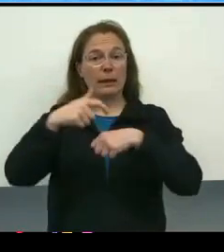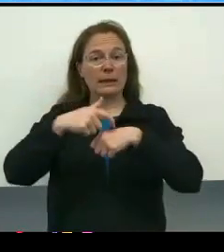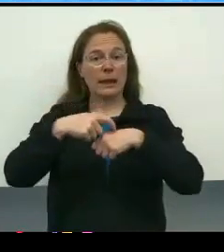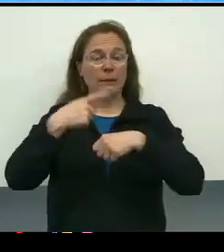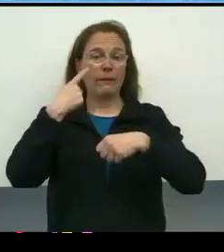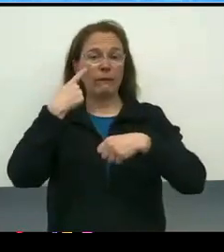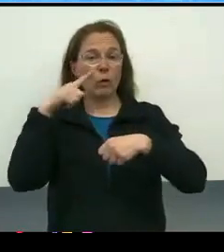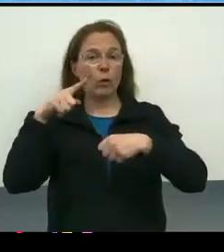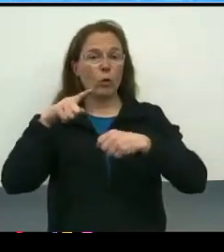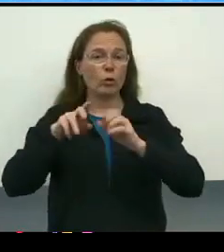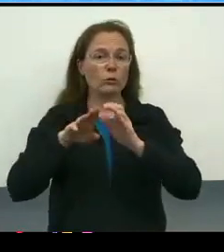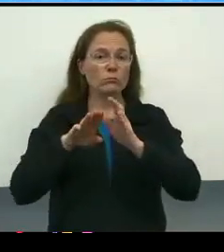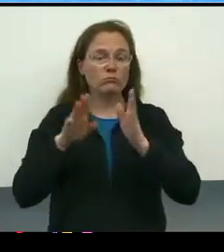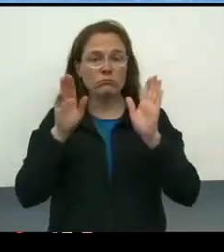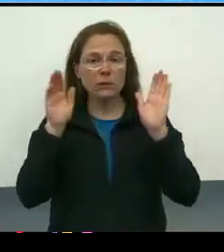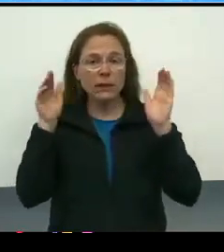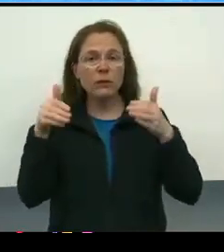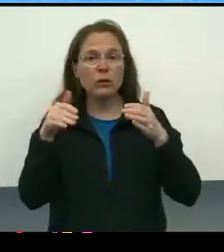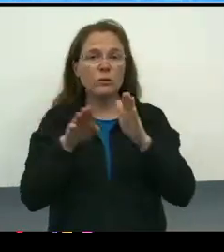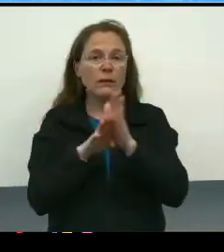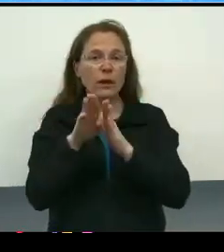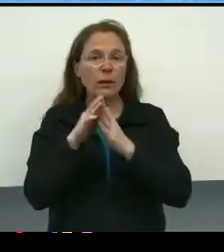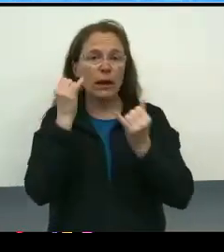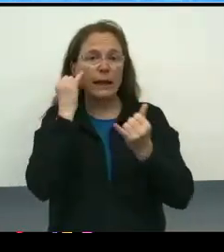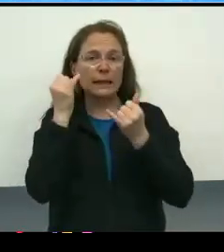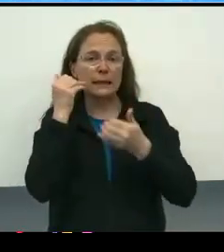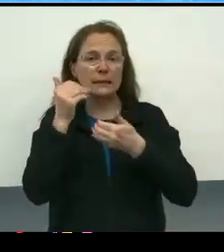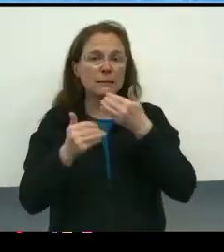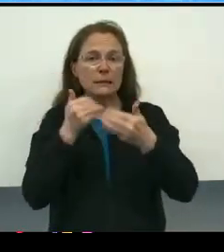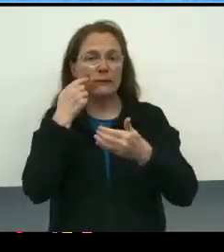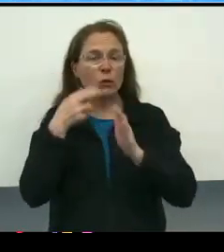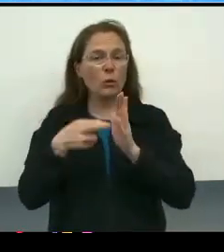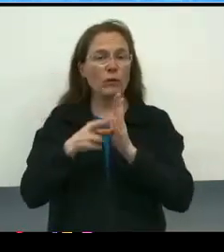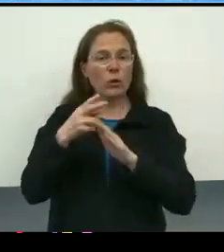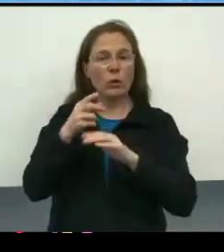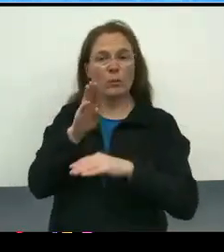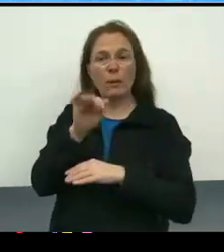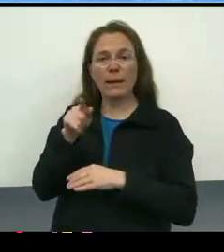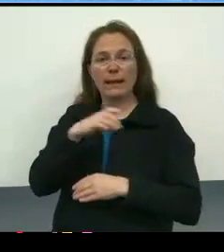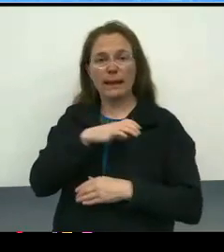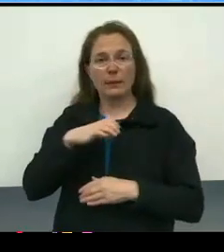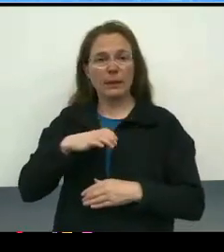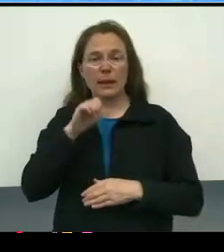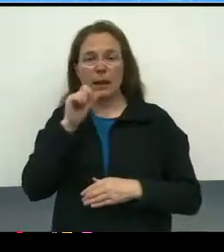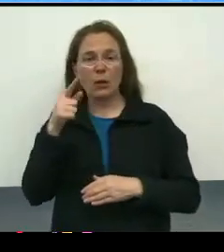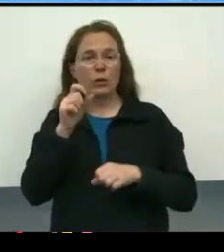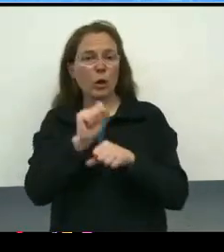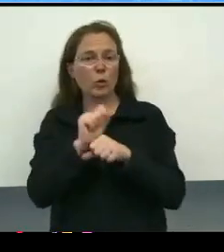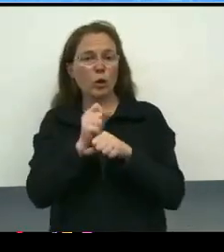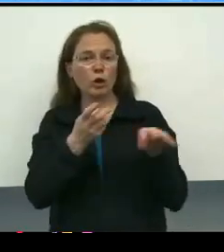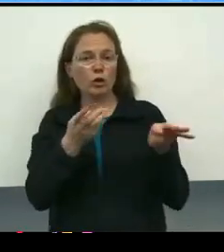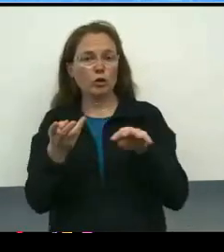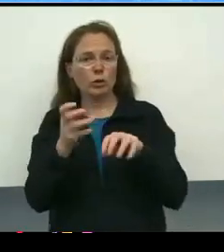to bring developed ideas forward for review by the committee, as opposed to a work stream meeting, if that makes sense.